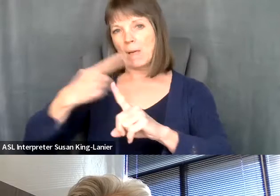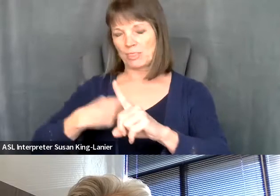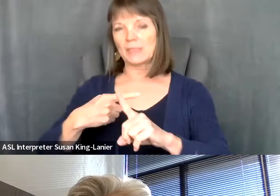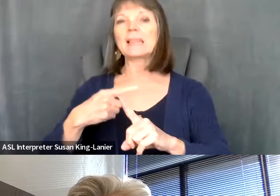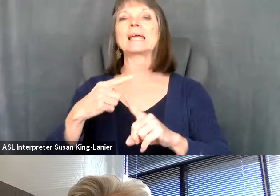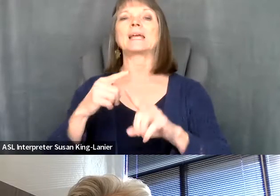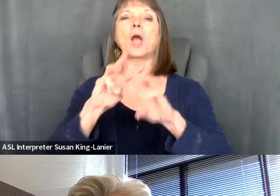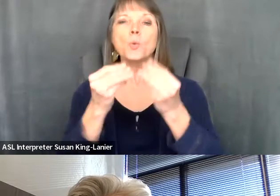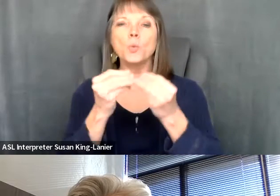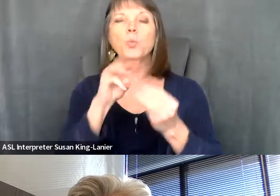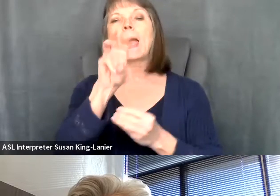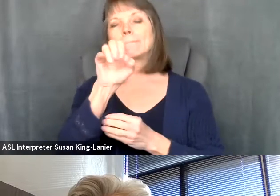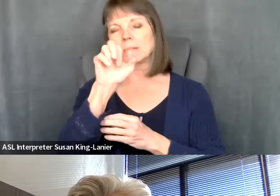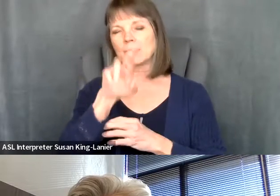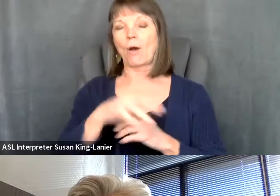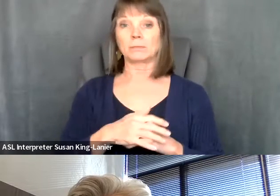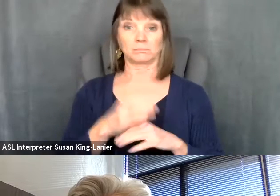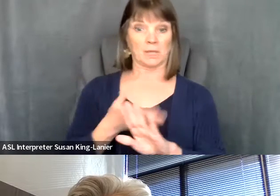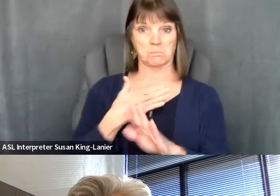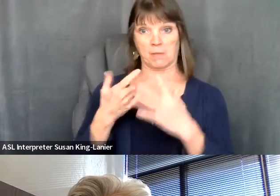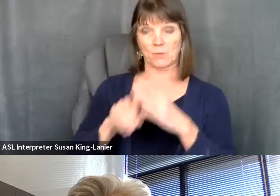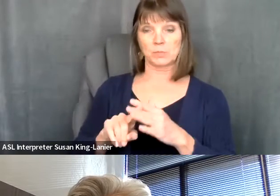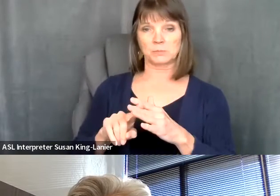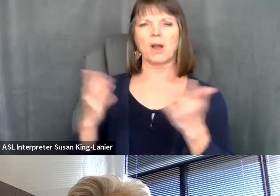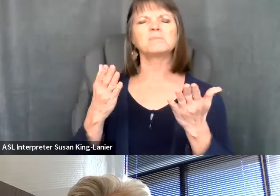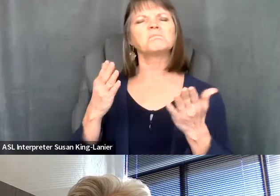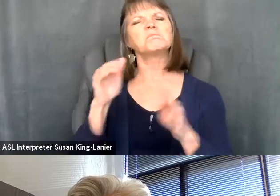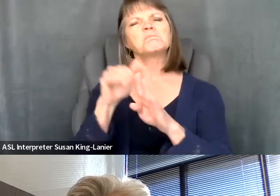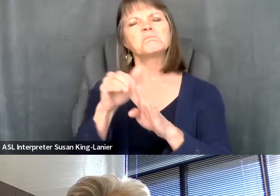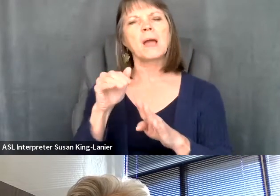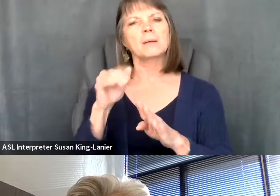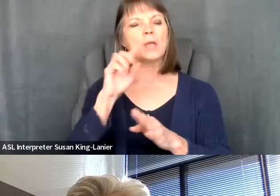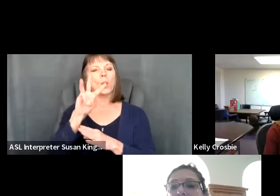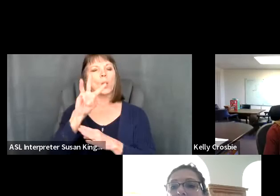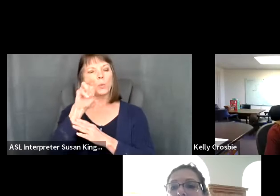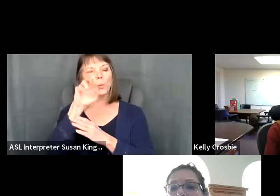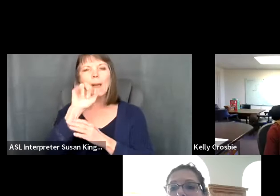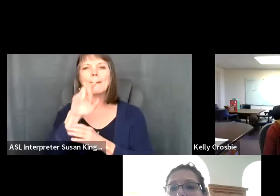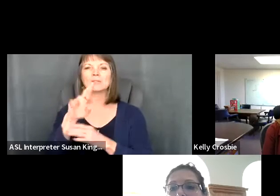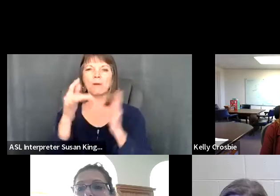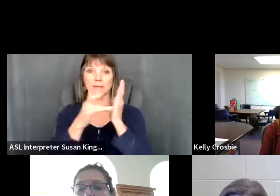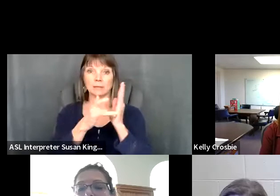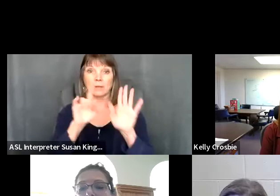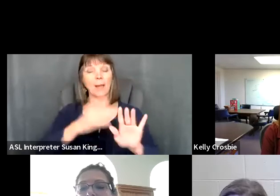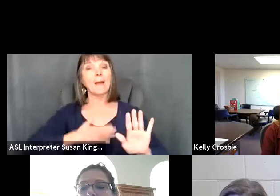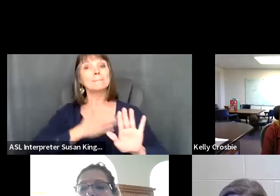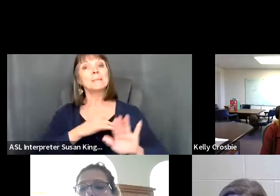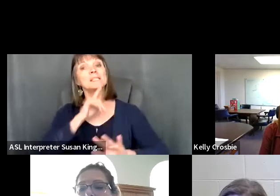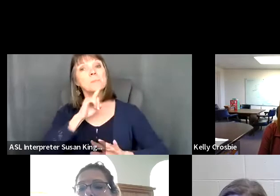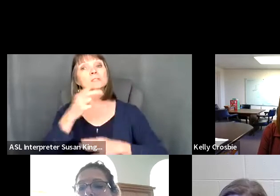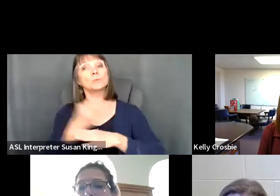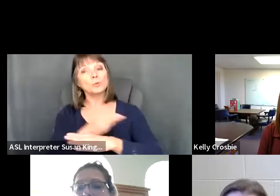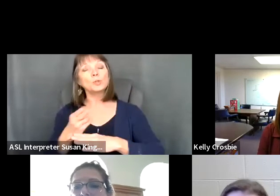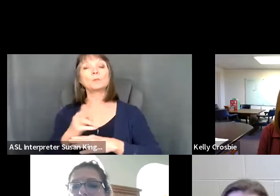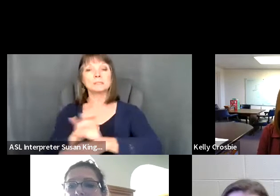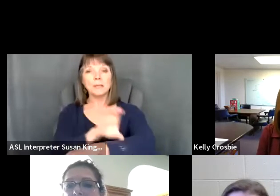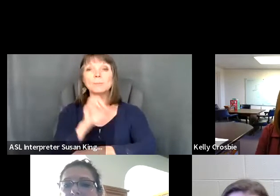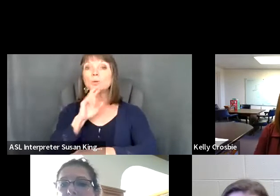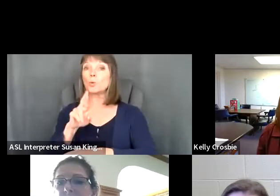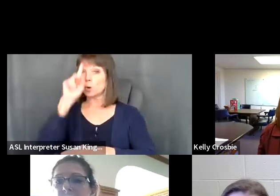Dina Reynolds: before we get started. Here are a few reminders about the Webinar technology. Please make sure you're using a computer or smartphone connected to the Internet